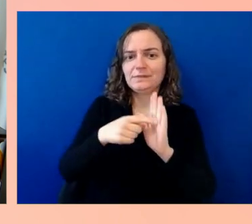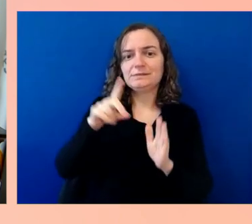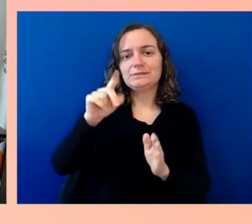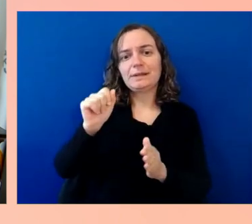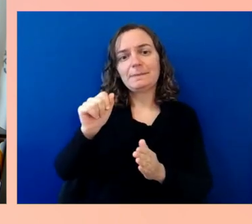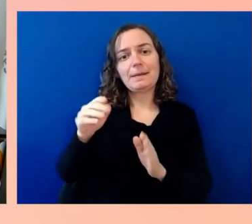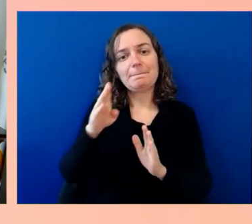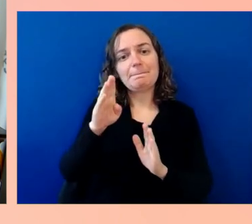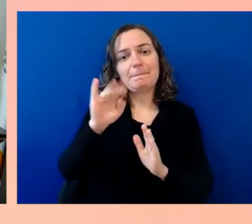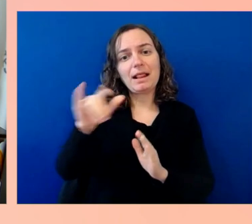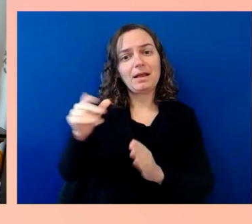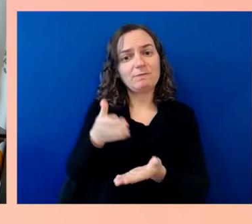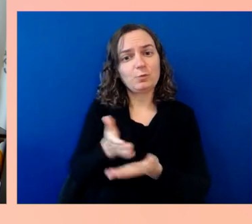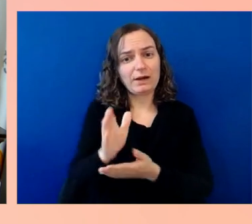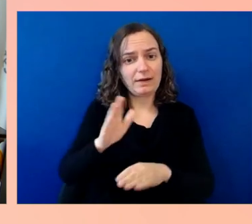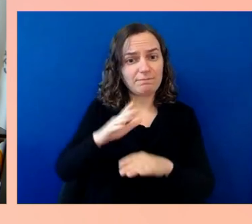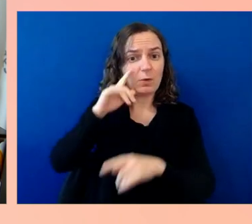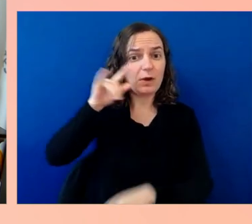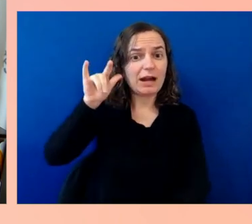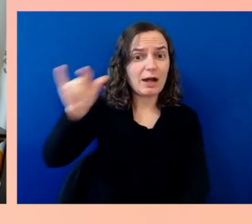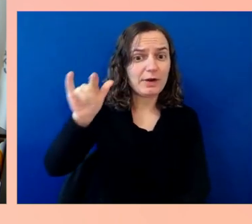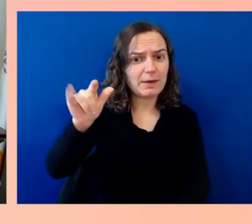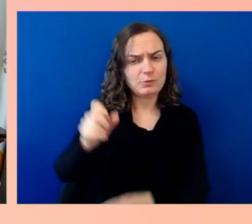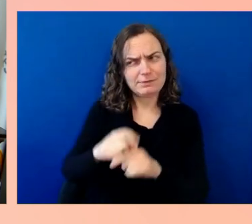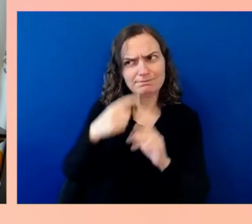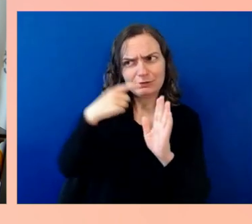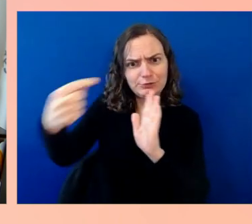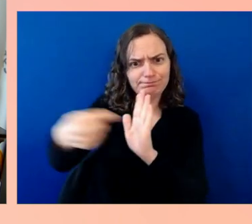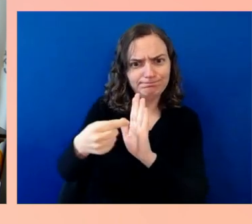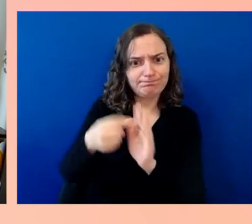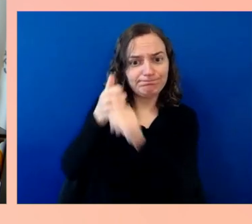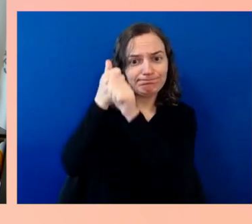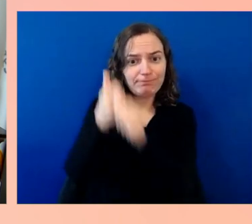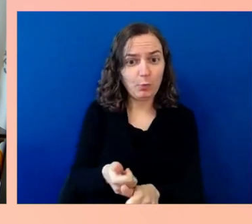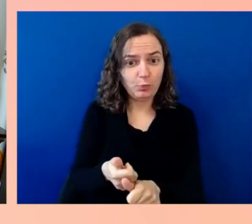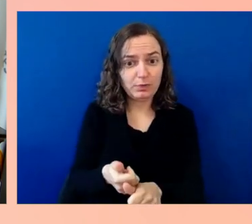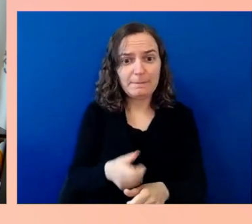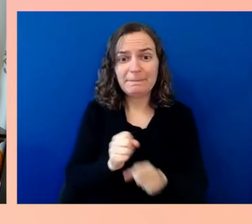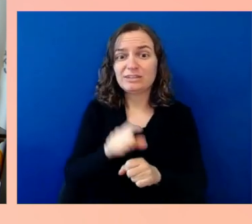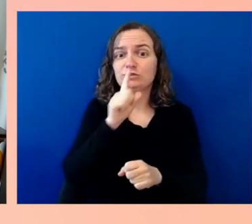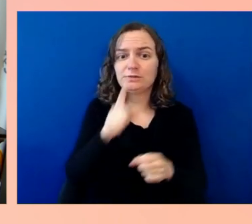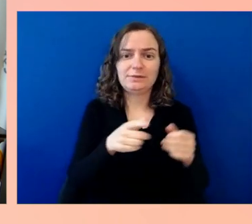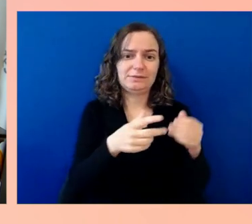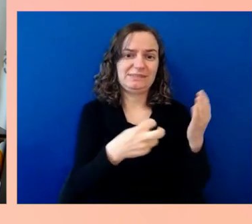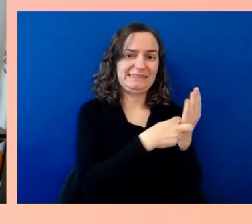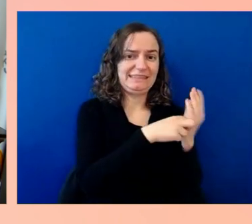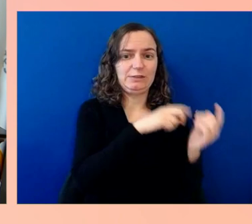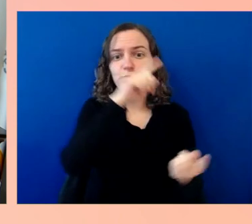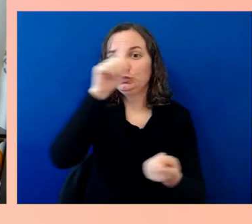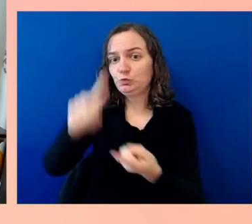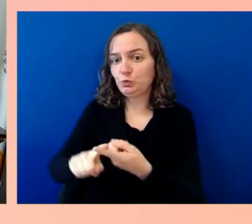things that you can seek and insist on right now as a traveler with disability, based on the rules that we